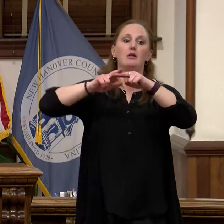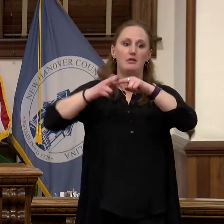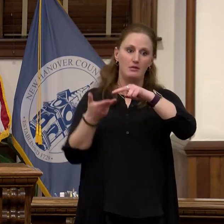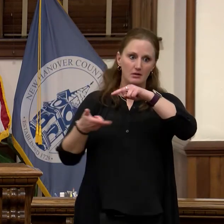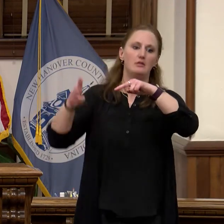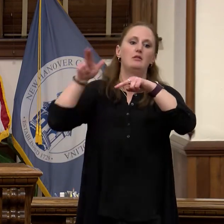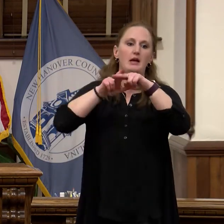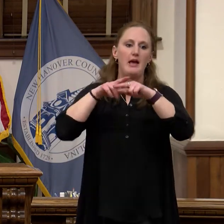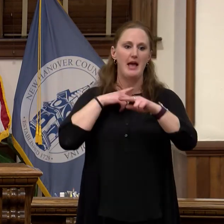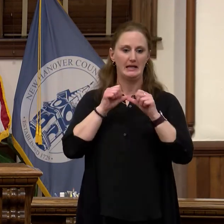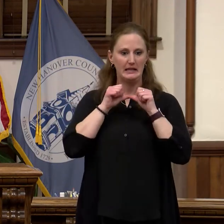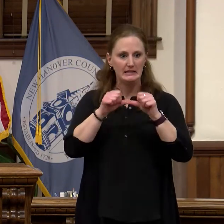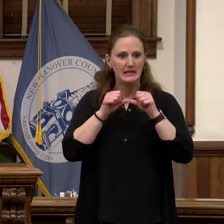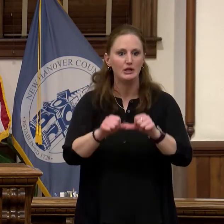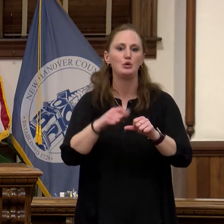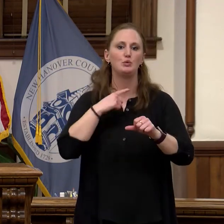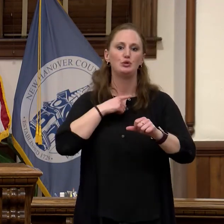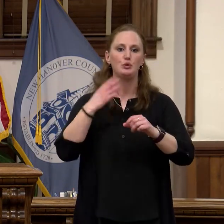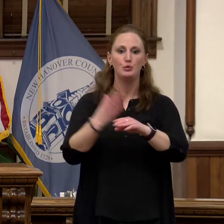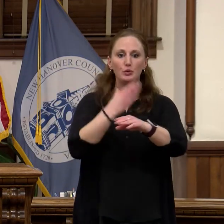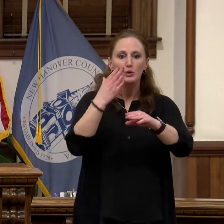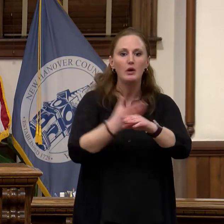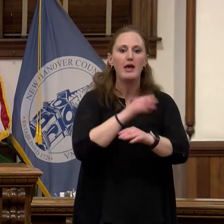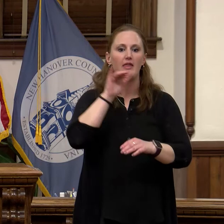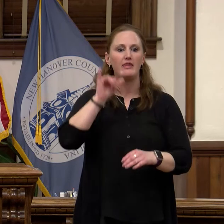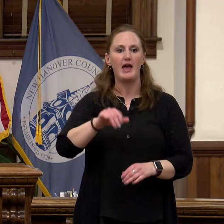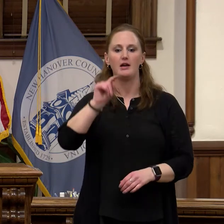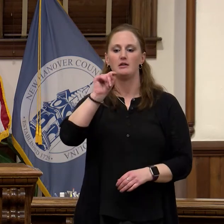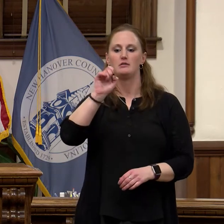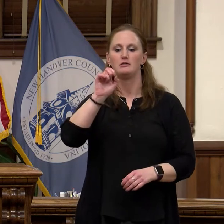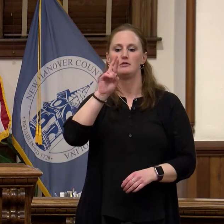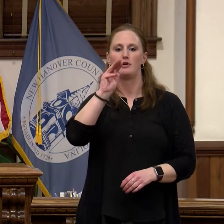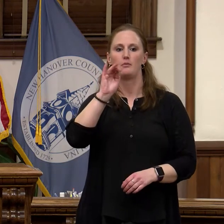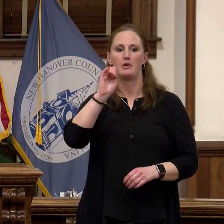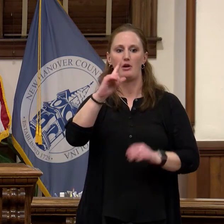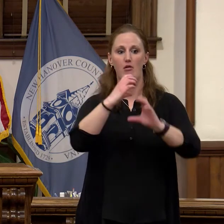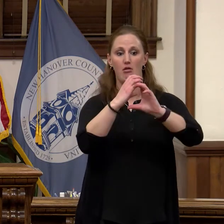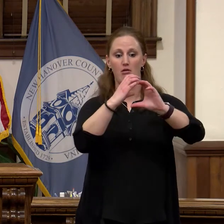terminal expansion to accommodate continued growth airlines and flights. I